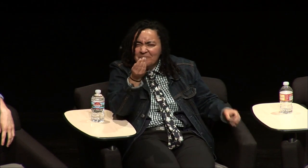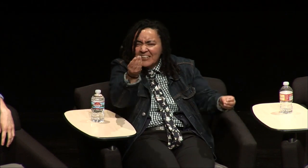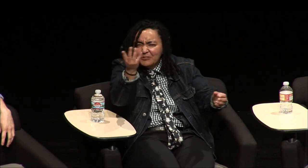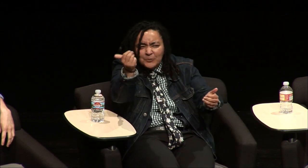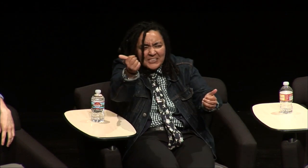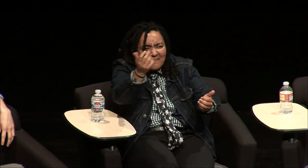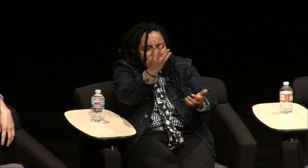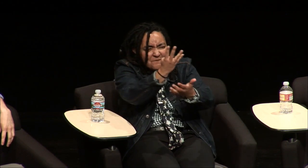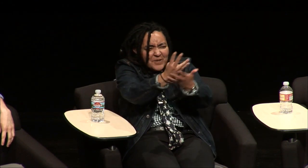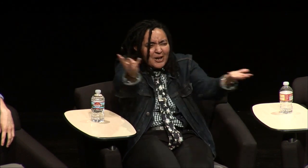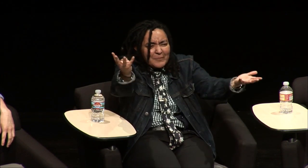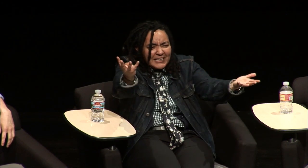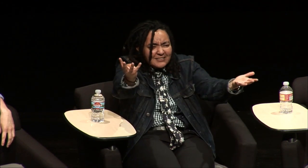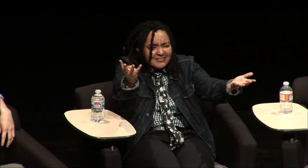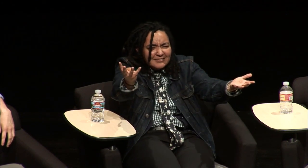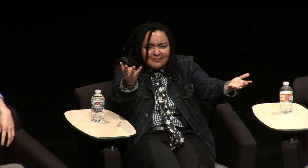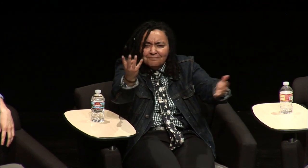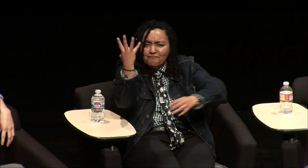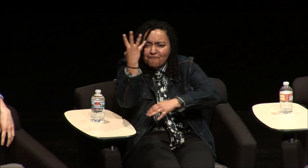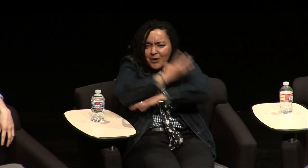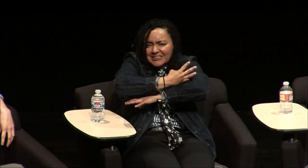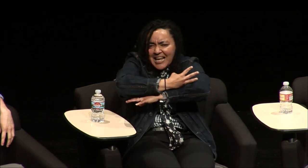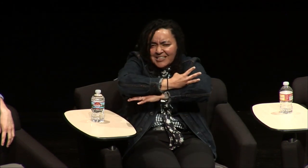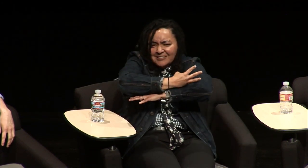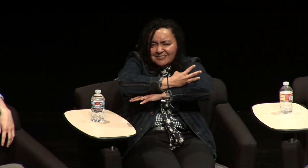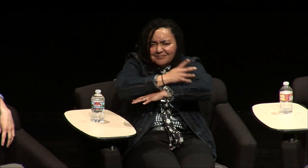deaf kids don't sign and I'm thinking you could take a summer session four